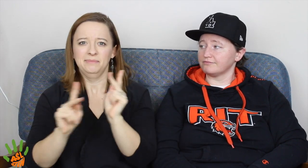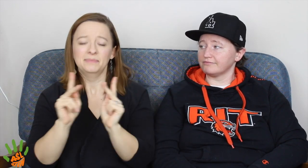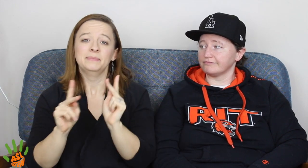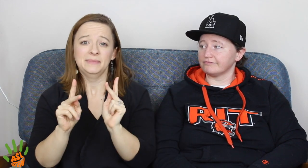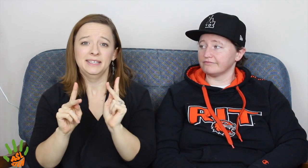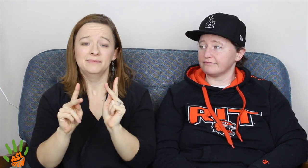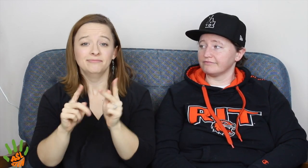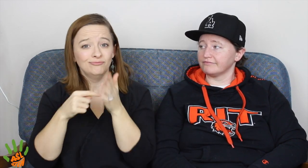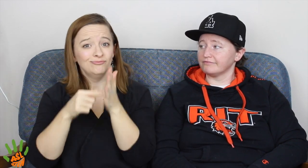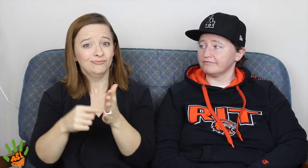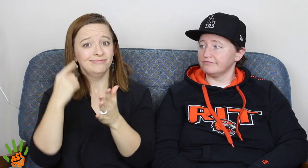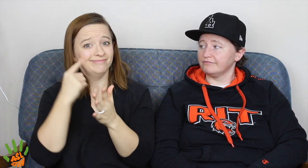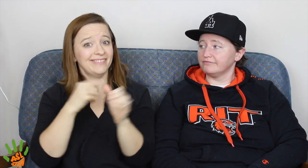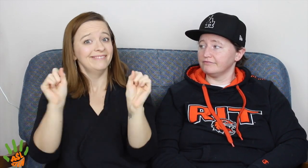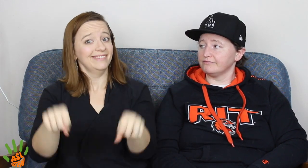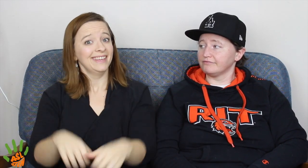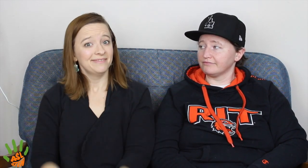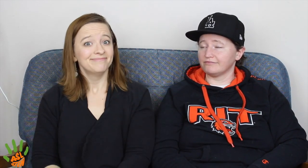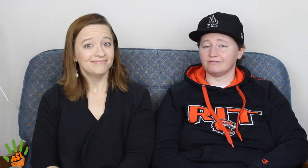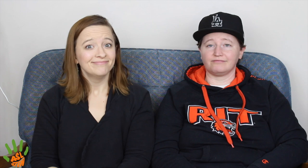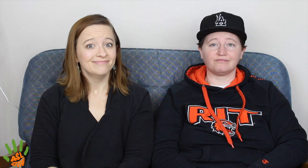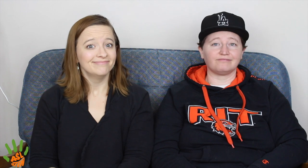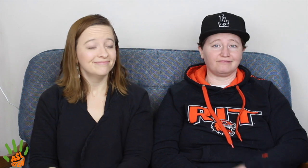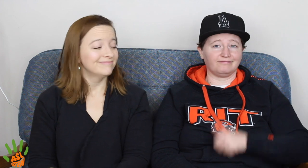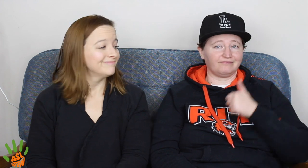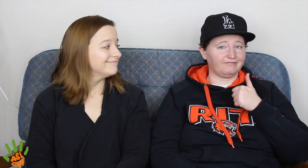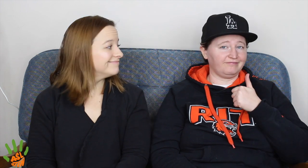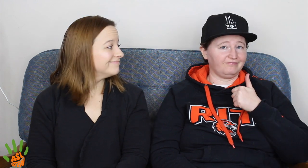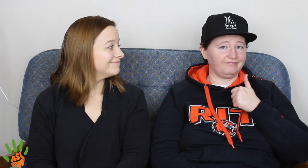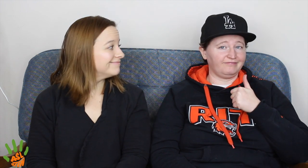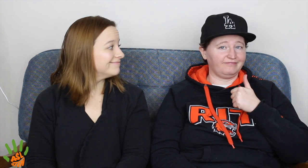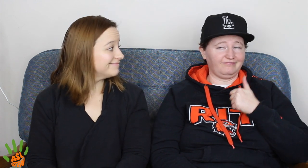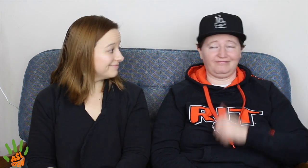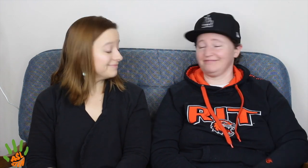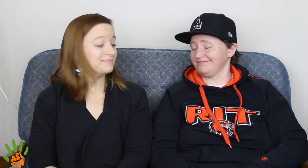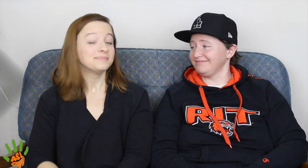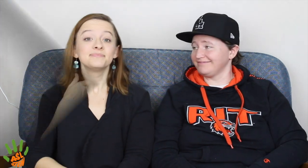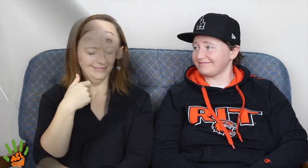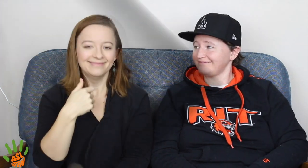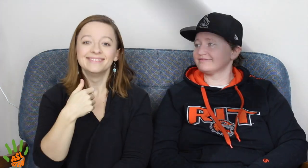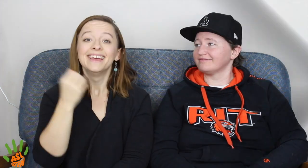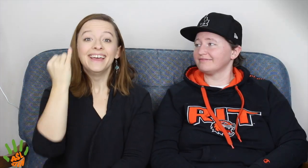Then share with other people and show that Deaf can!